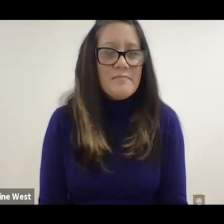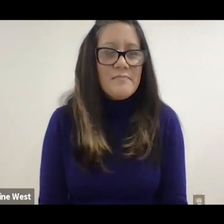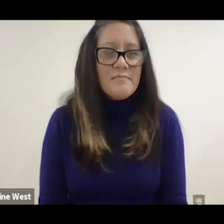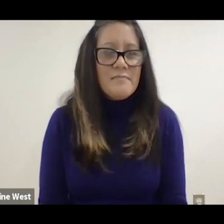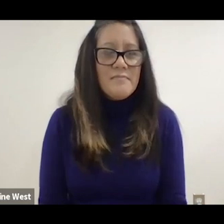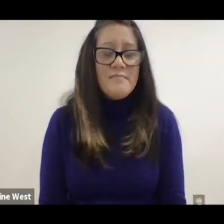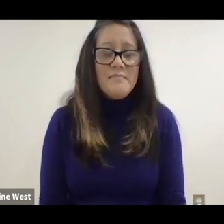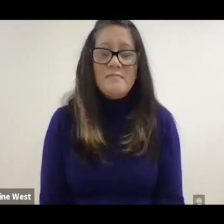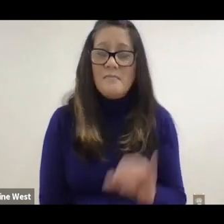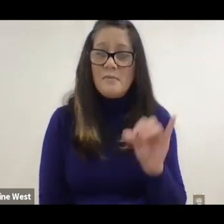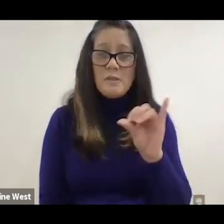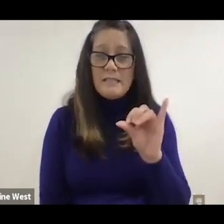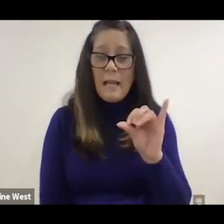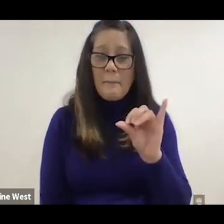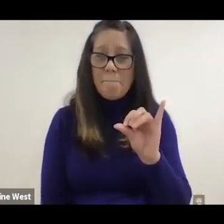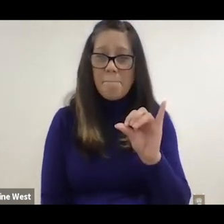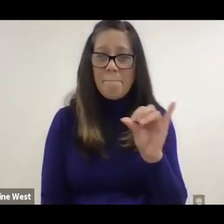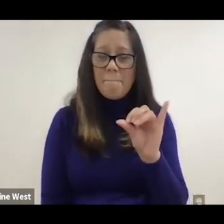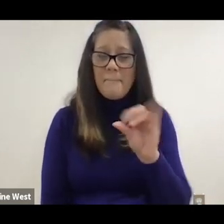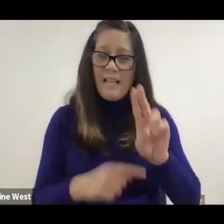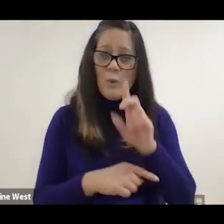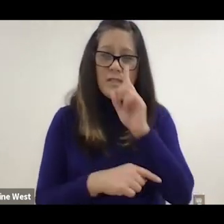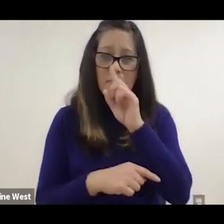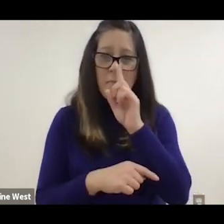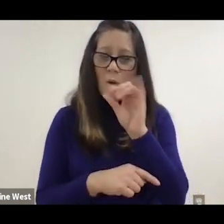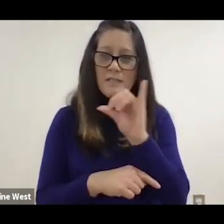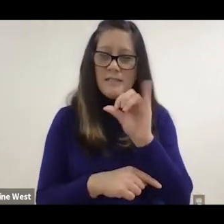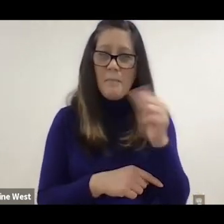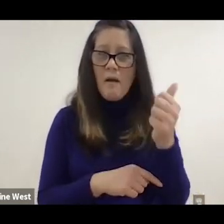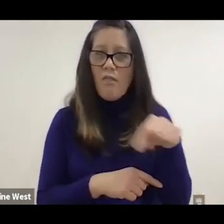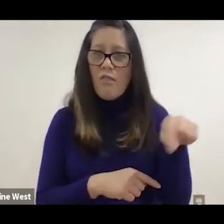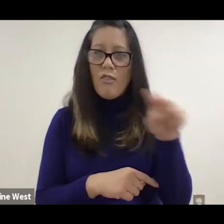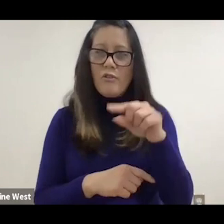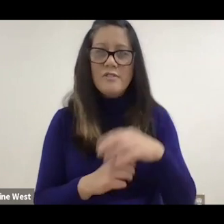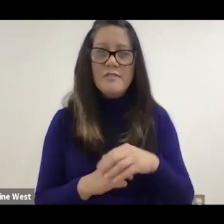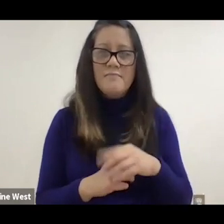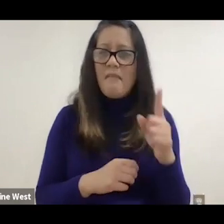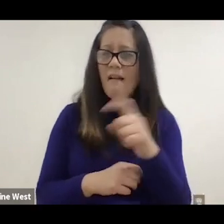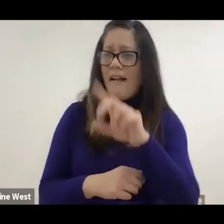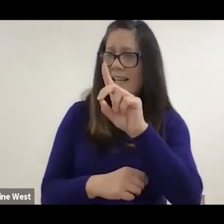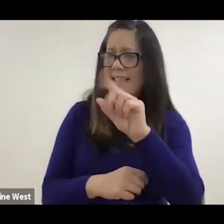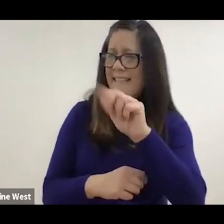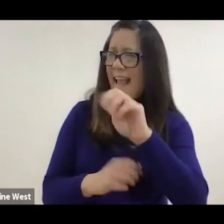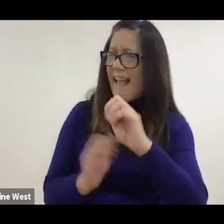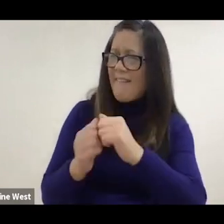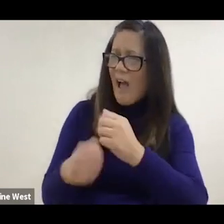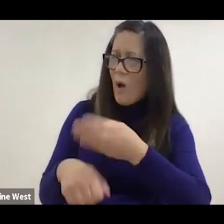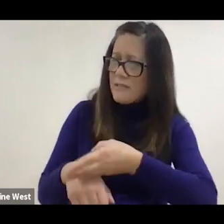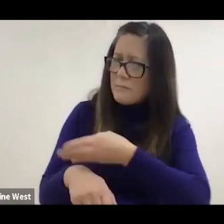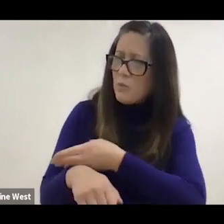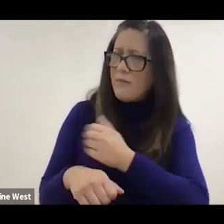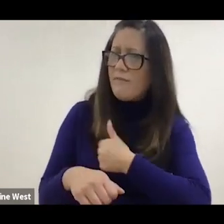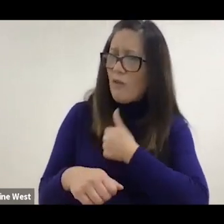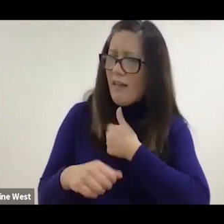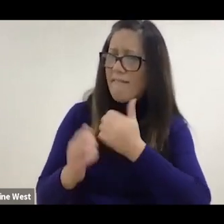So that you can use a mouse just like anybody else. Dave how's it different for you to try and use something like this